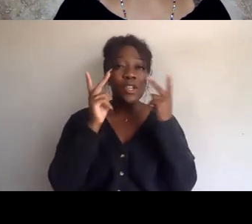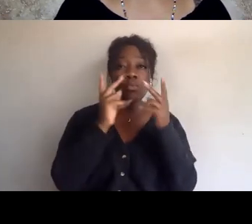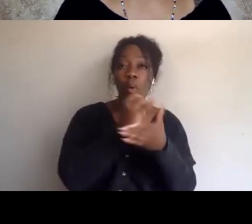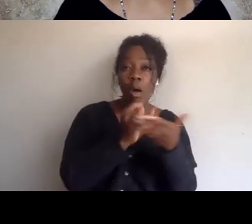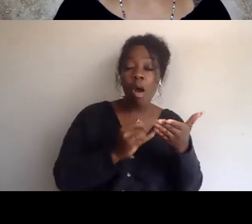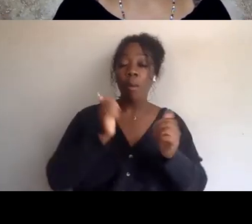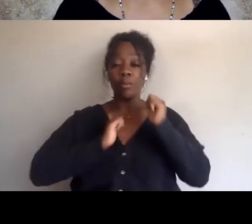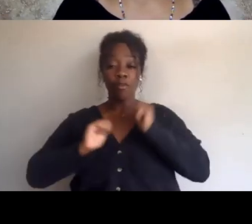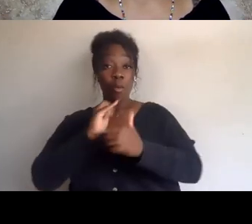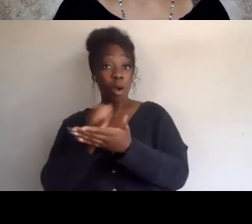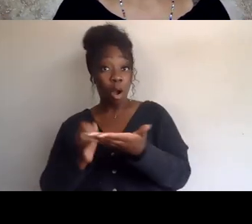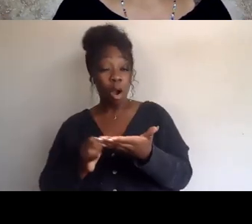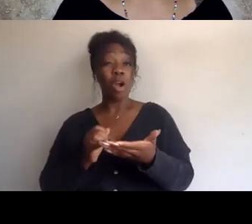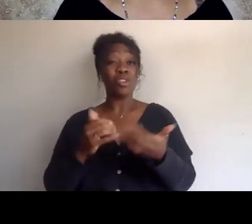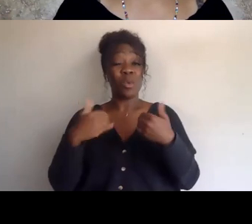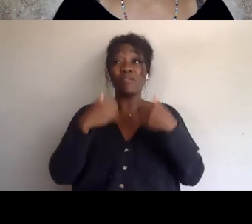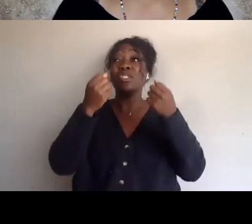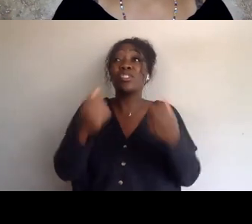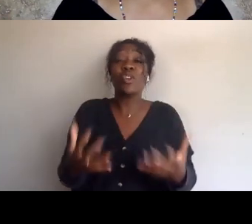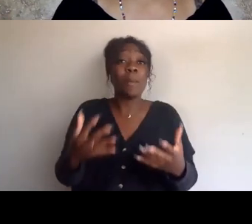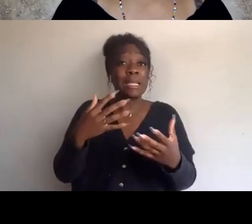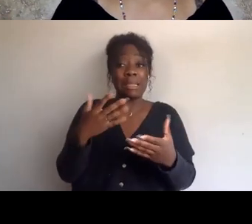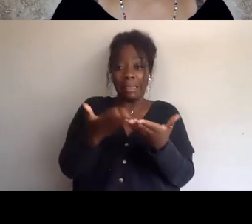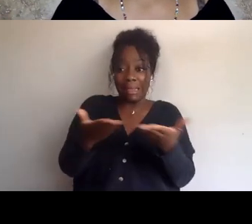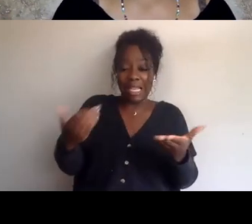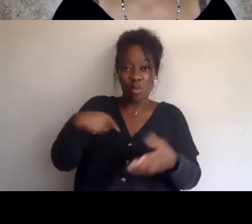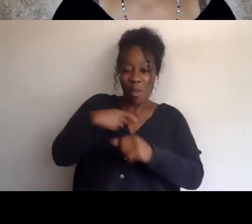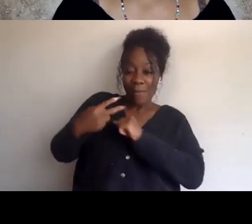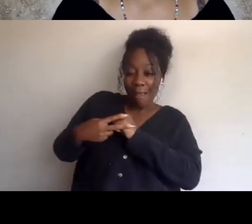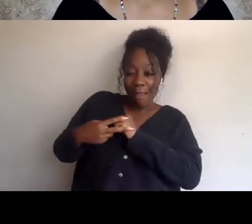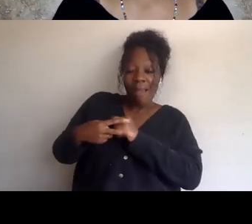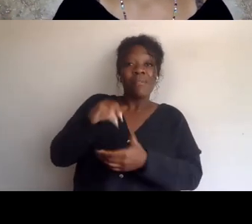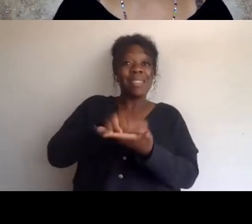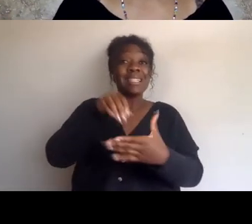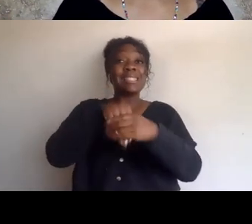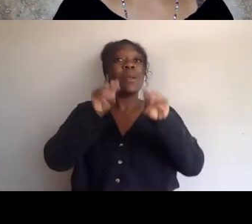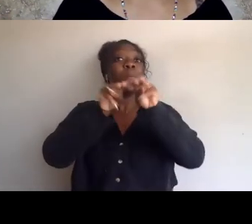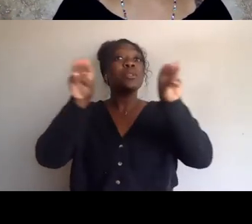it's archival material, it's at the Museum of Social Justice on Olvera Street,